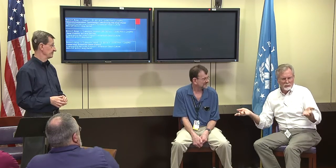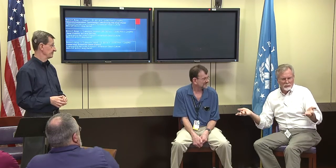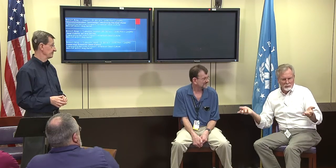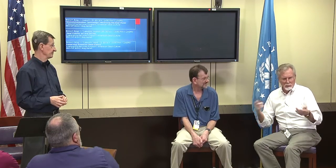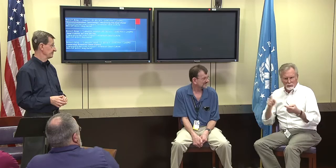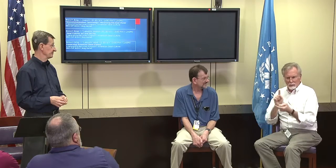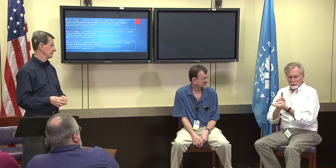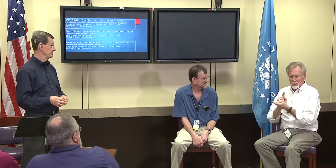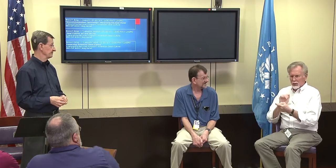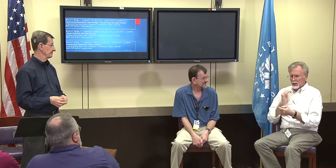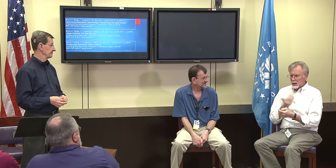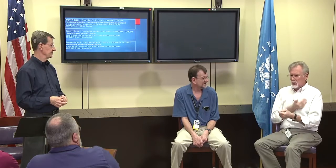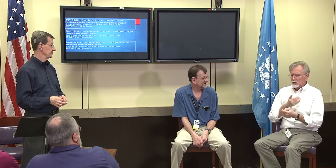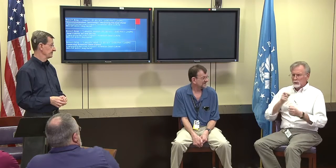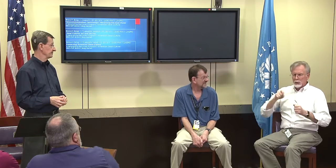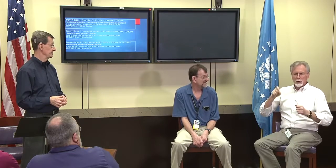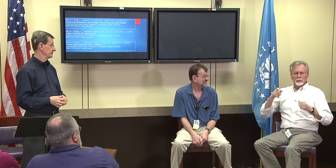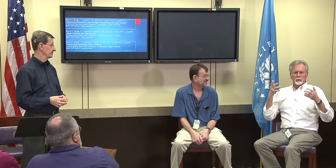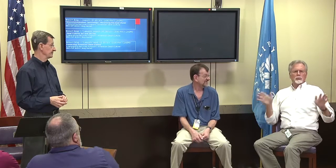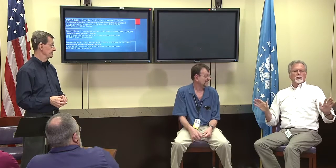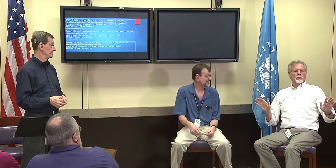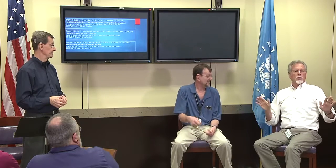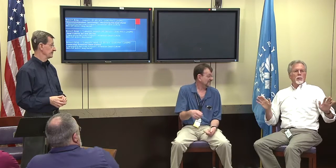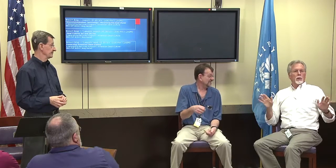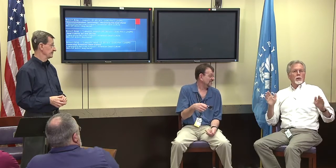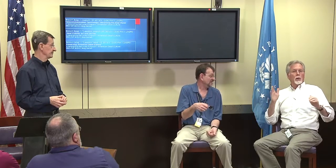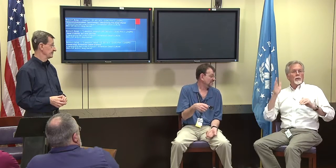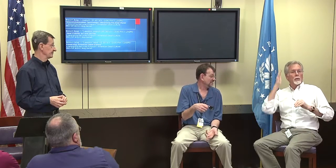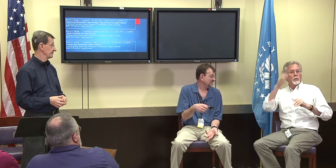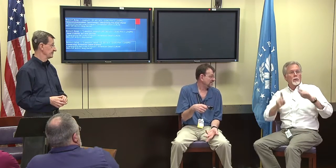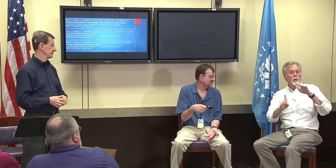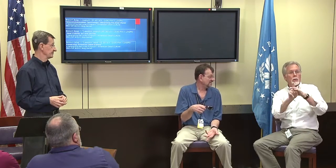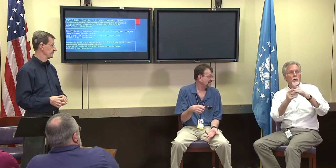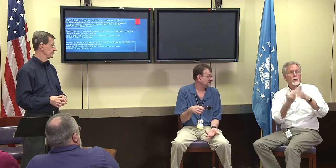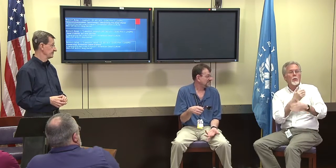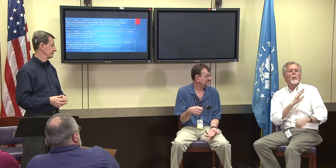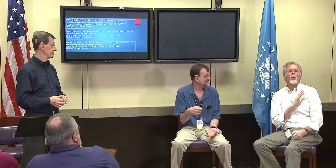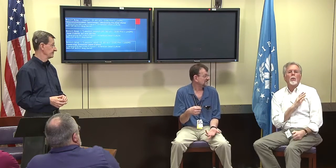That's left, I'm not sure to meet our needs, they're fairly well met I think.